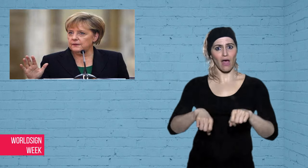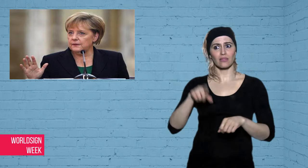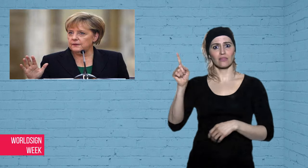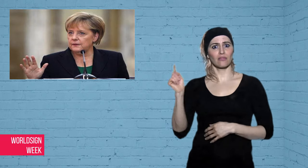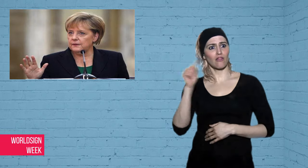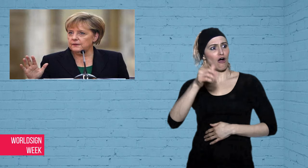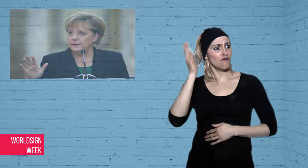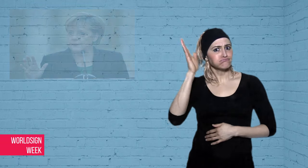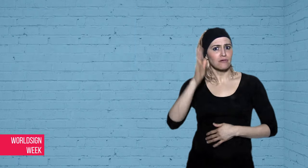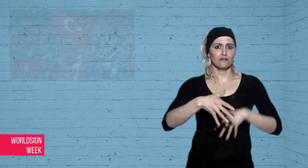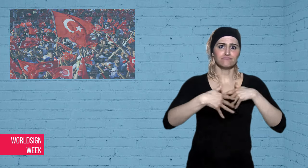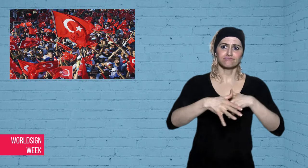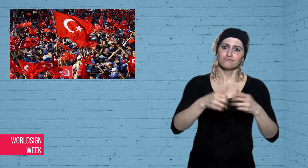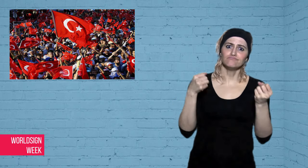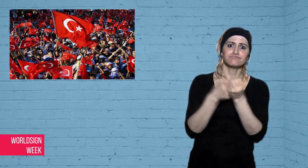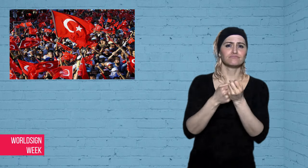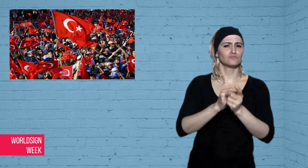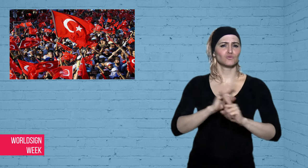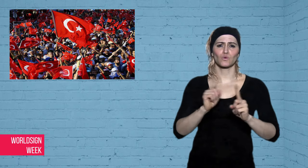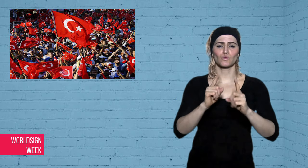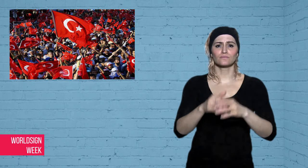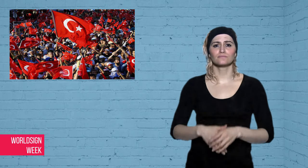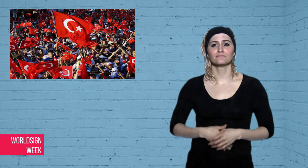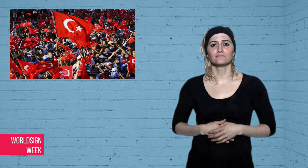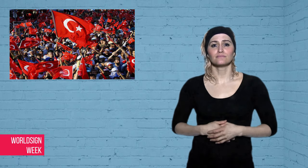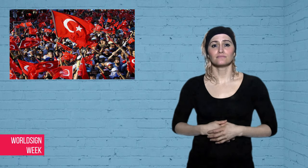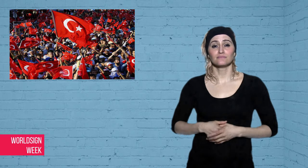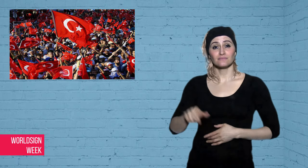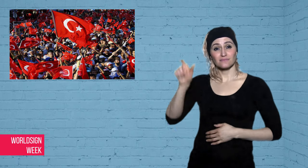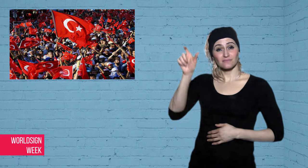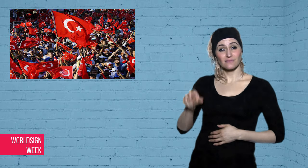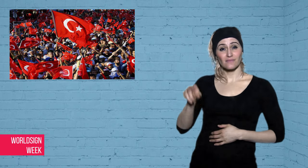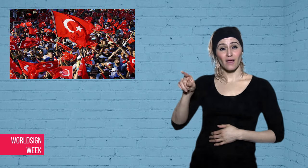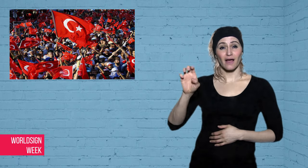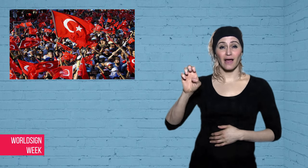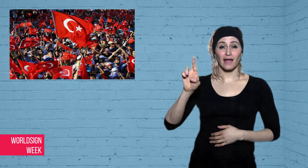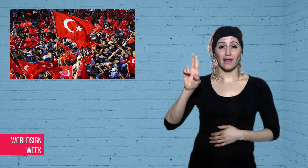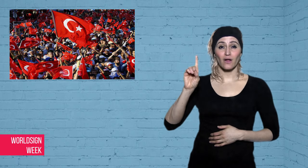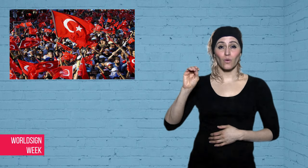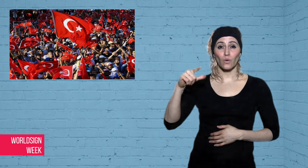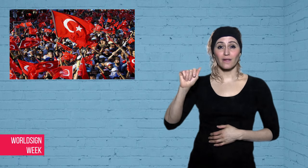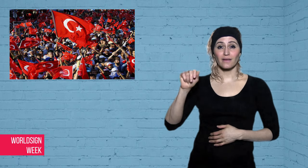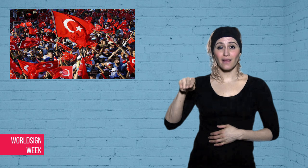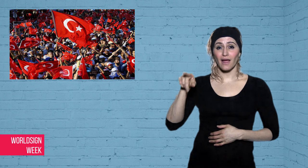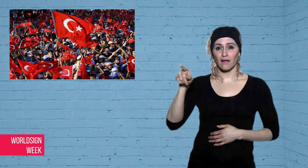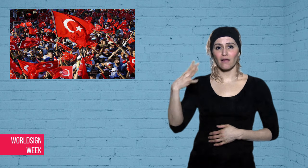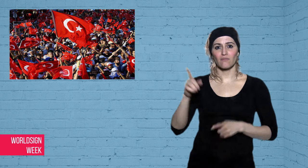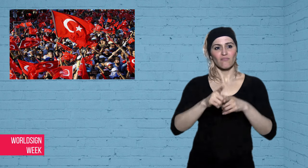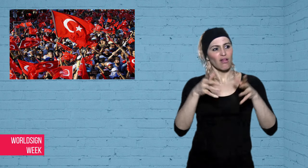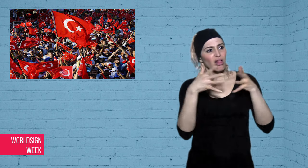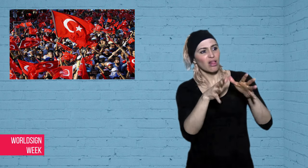condemnation but he has not backed off